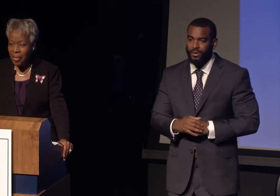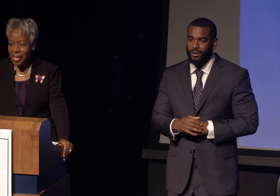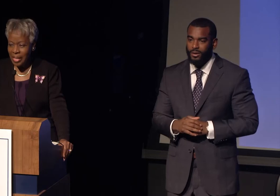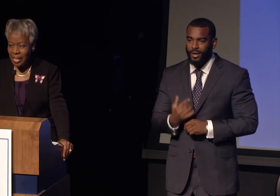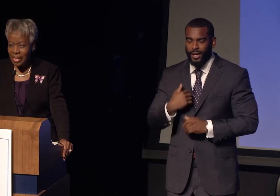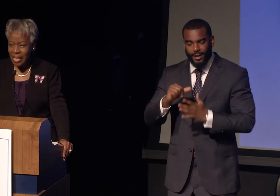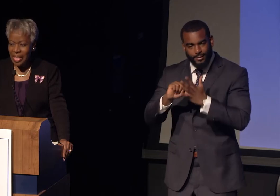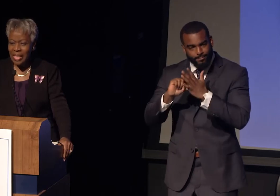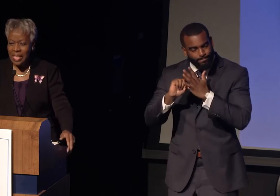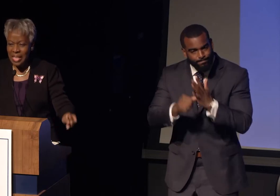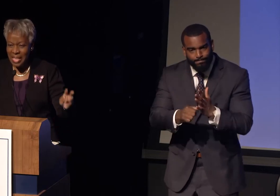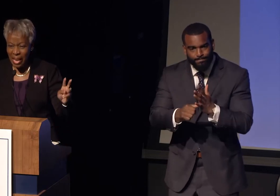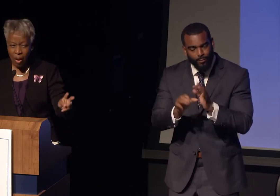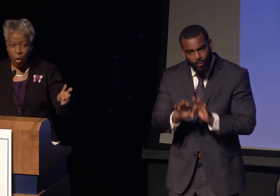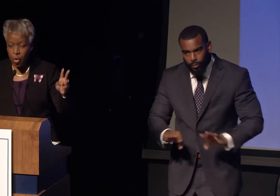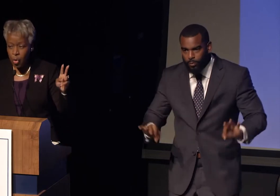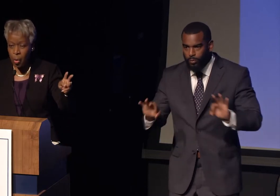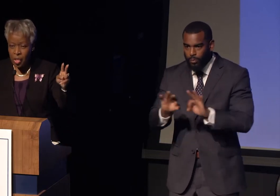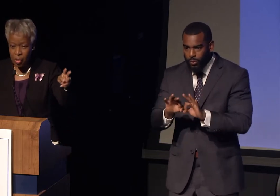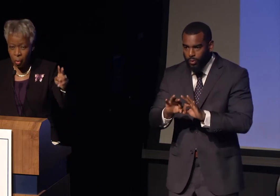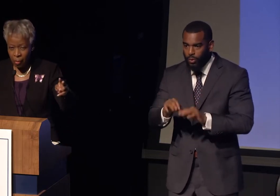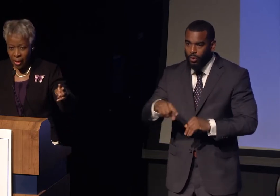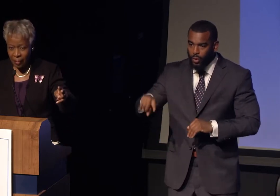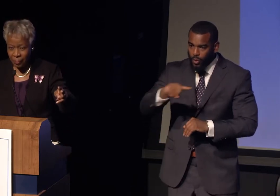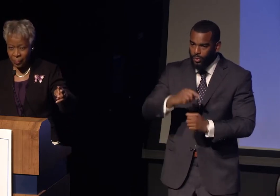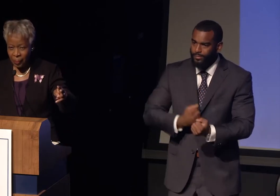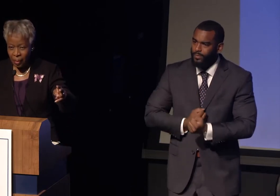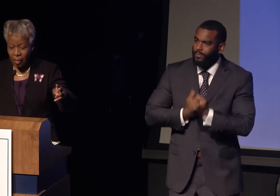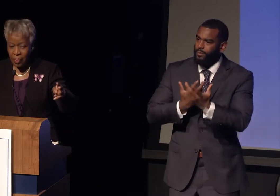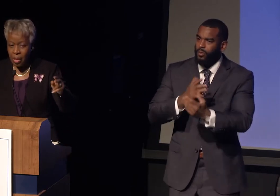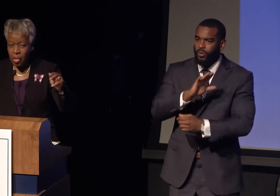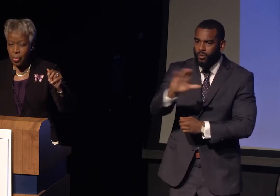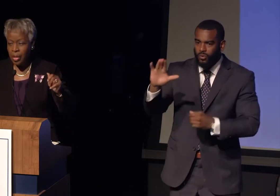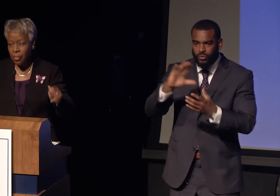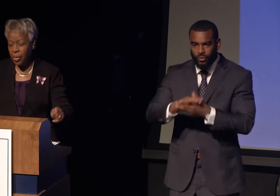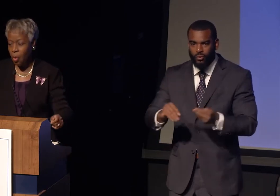to tell your story, because you never know